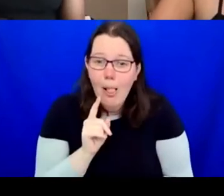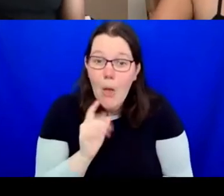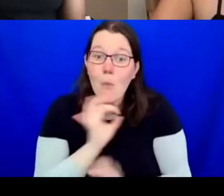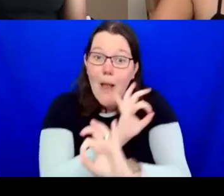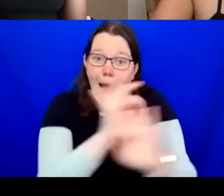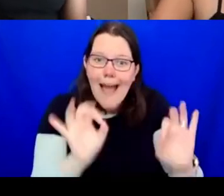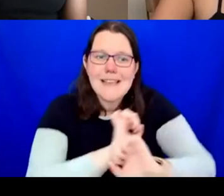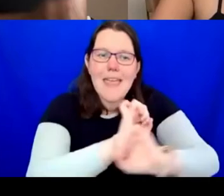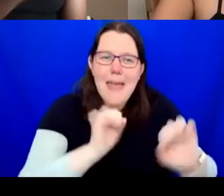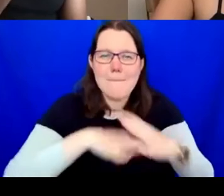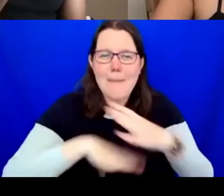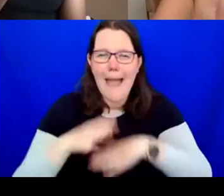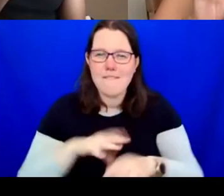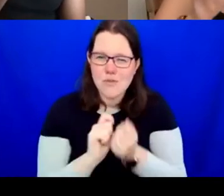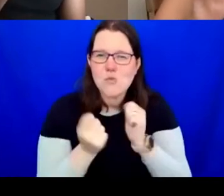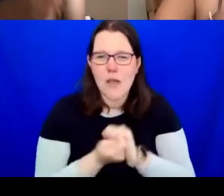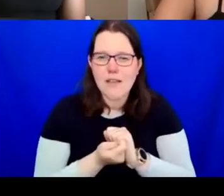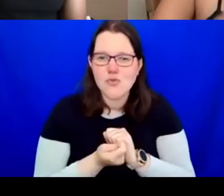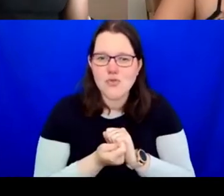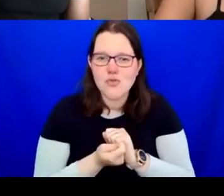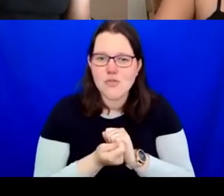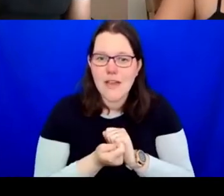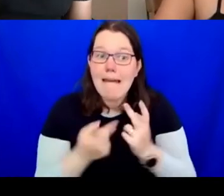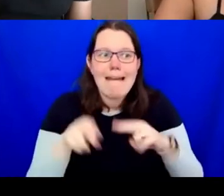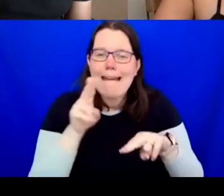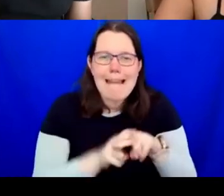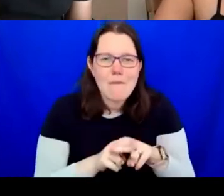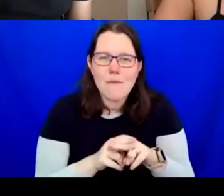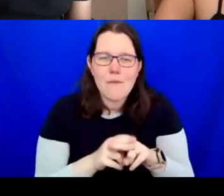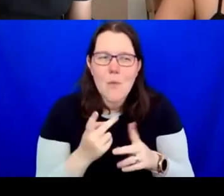will be here again and again. So, I think for me, this is what I propose to the Wellcome,